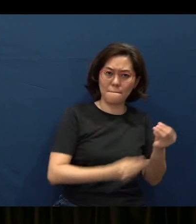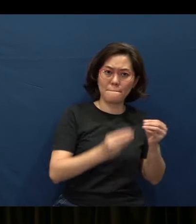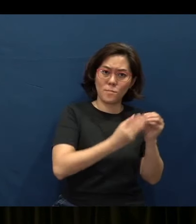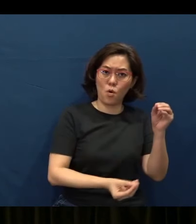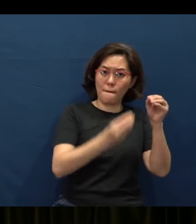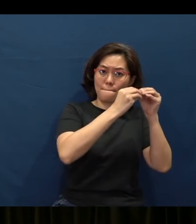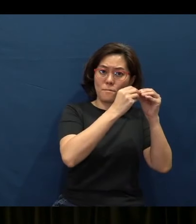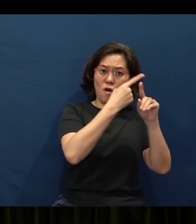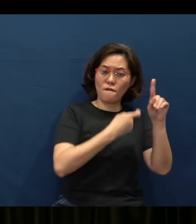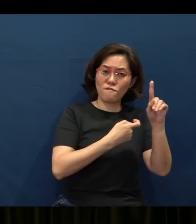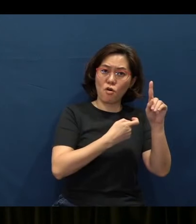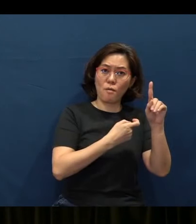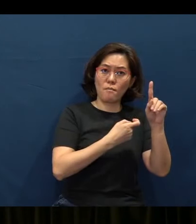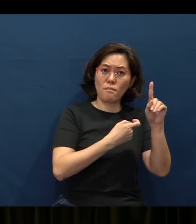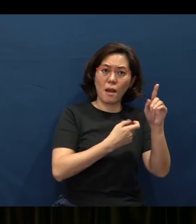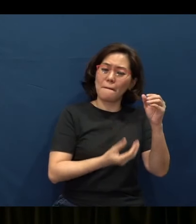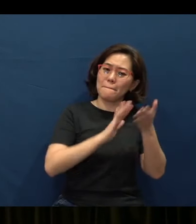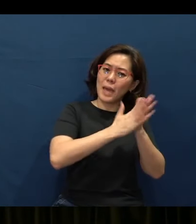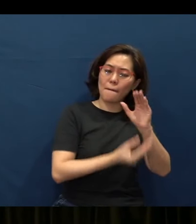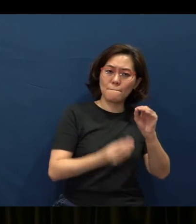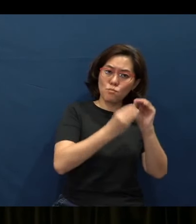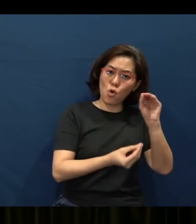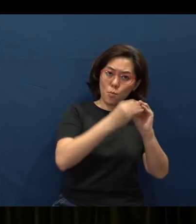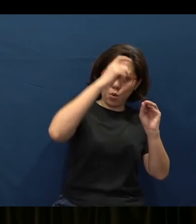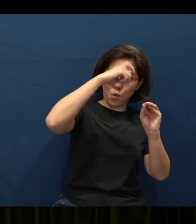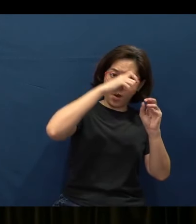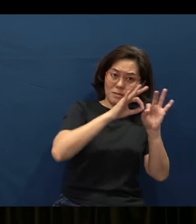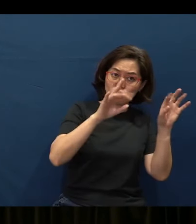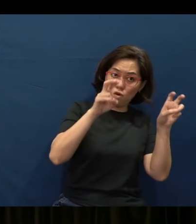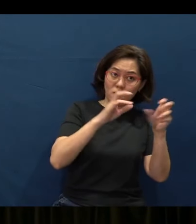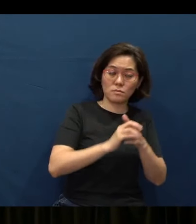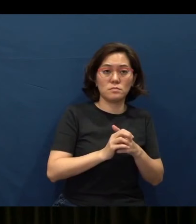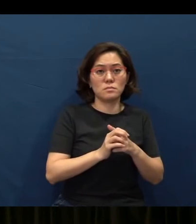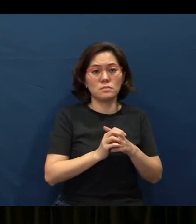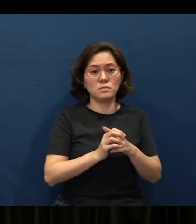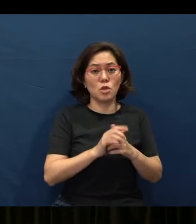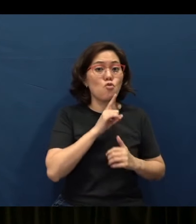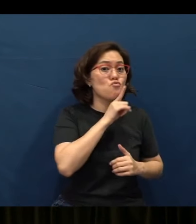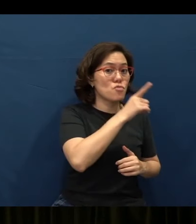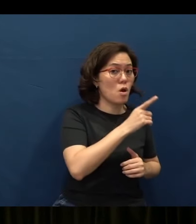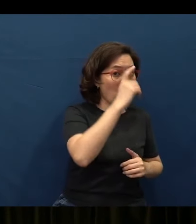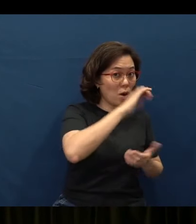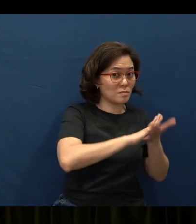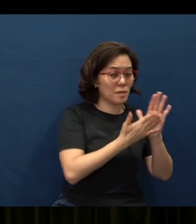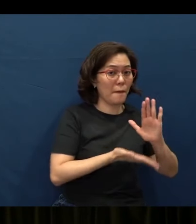more, and wiser and wiser proverbs. So in other words, the truly wise will become wiser;